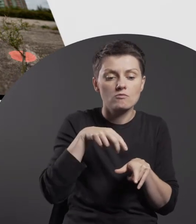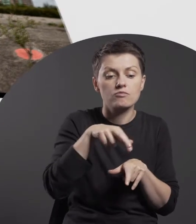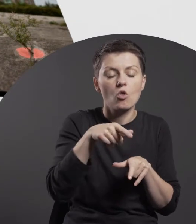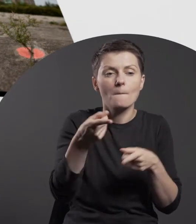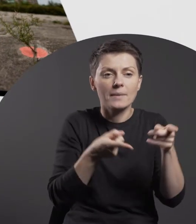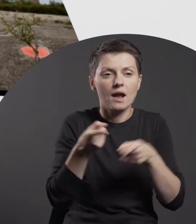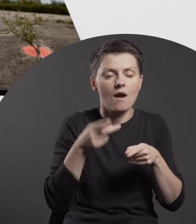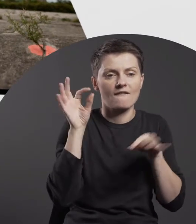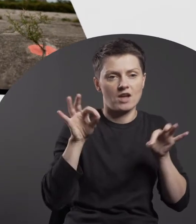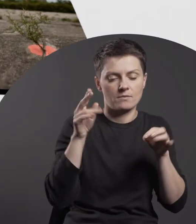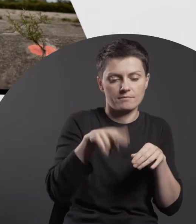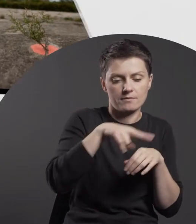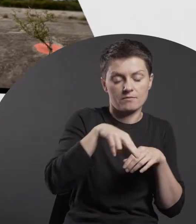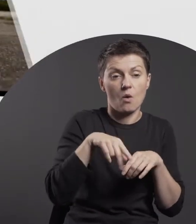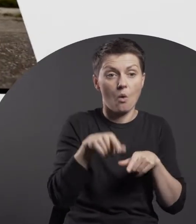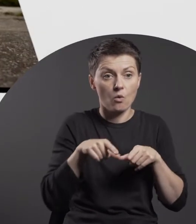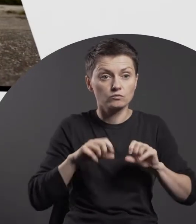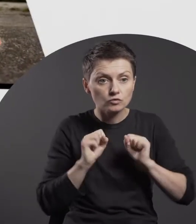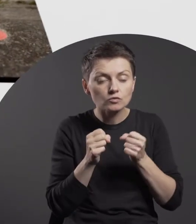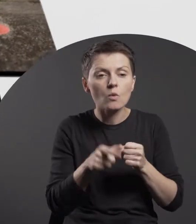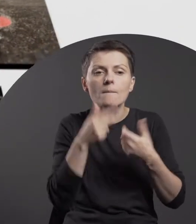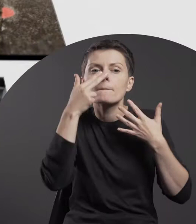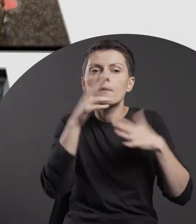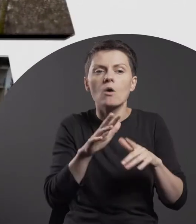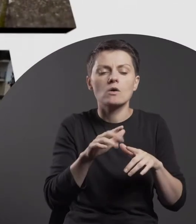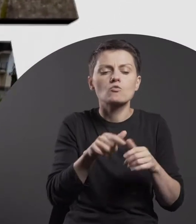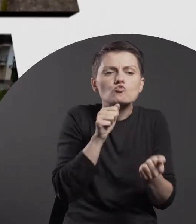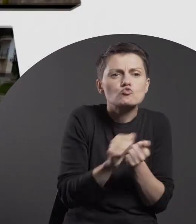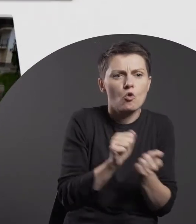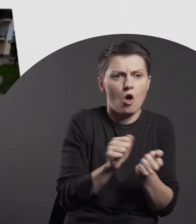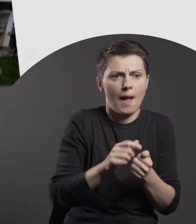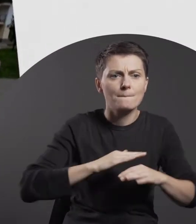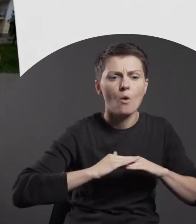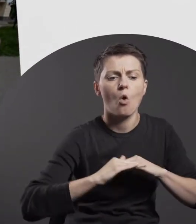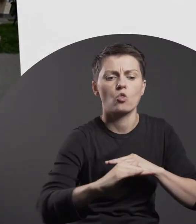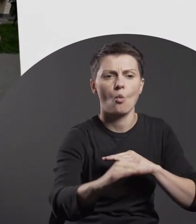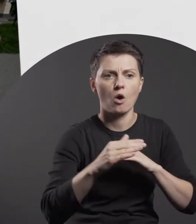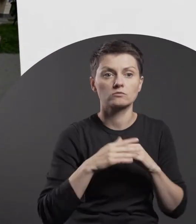Her painting interventions revealed the damage done to the human-made surface.